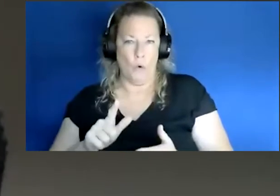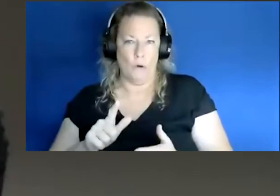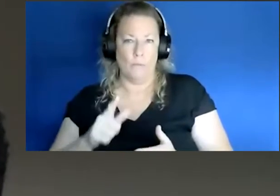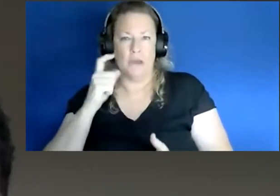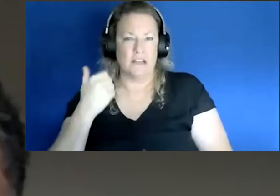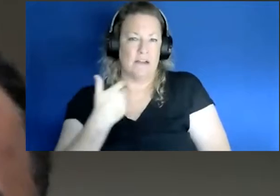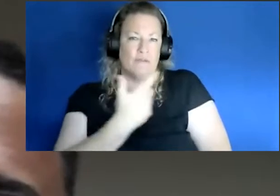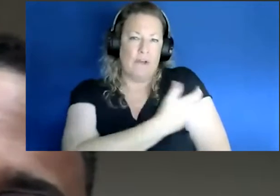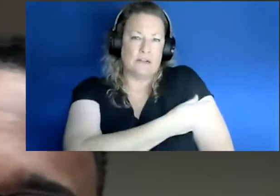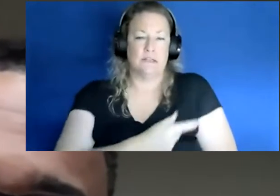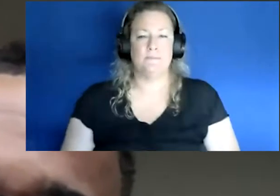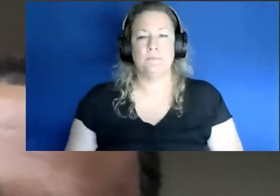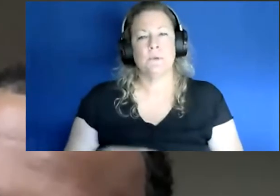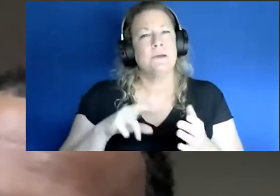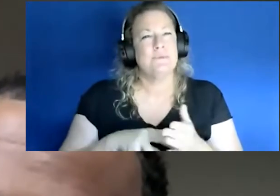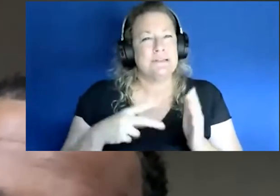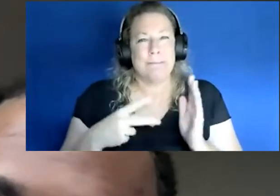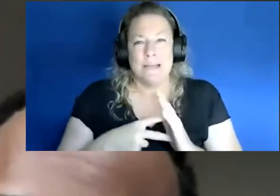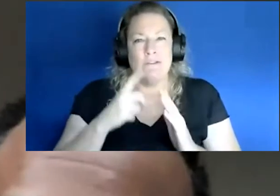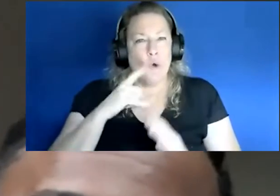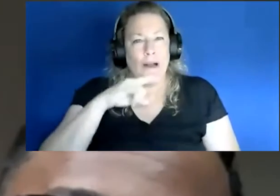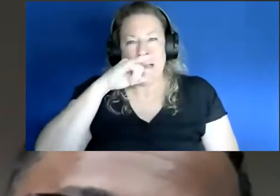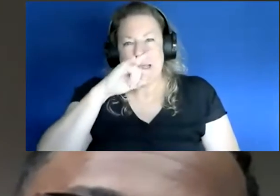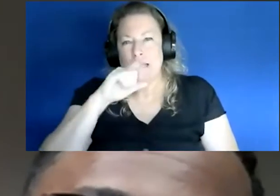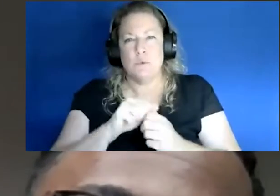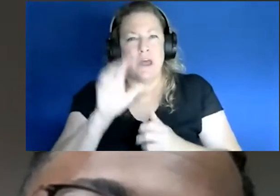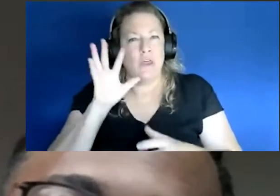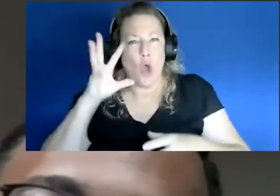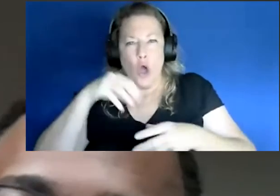So what does that mean you know specifically for kids with autism or specifically for kids